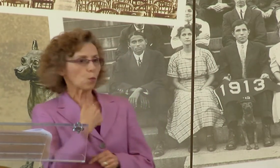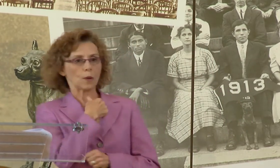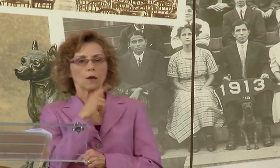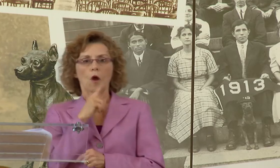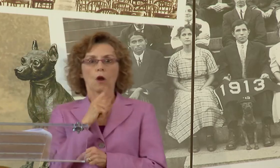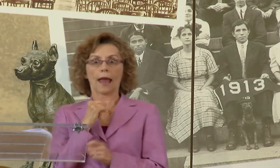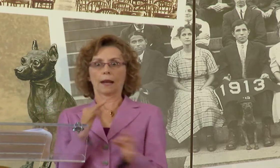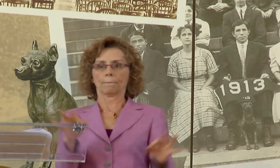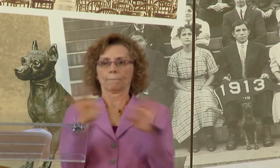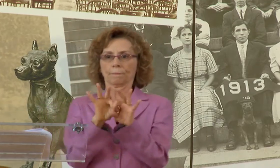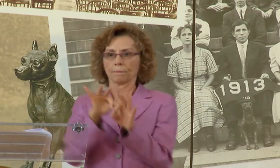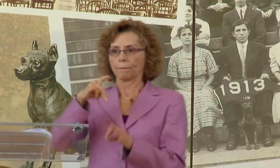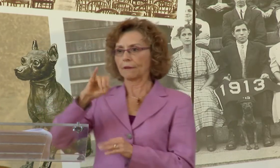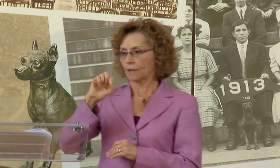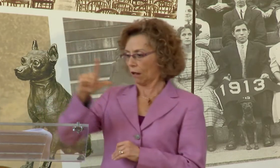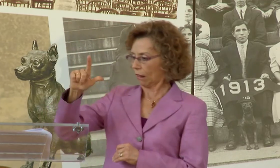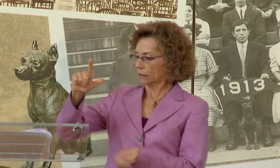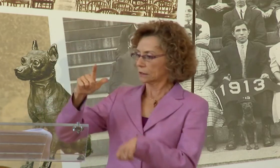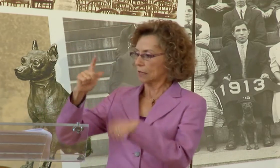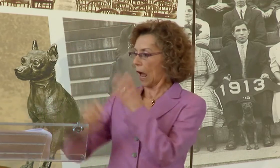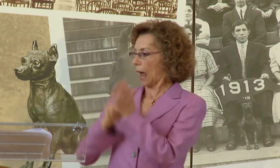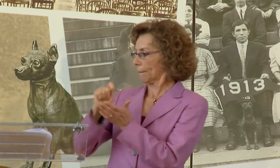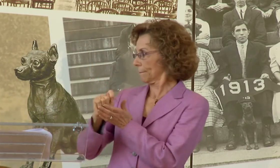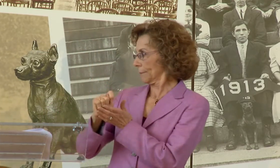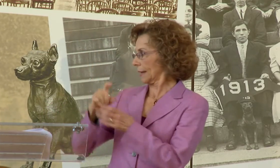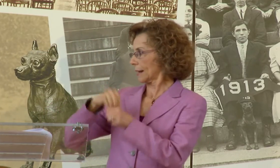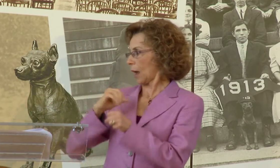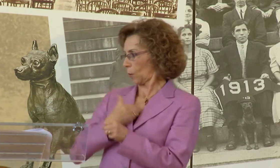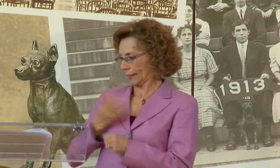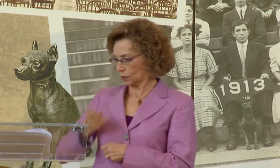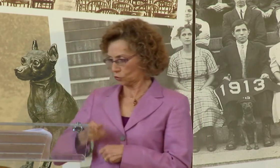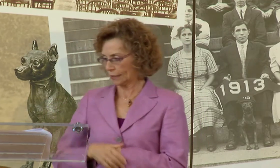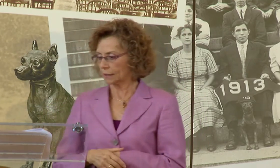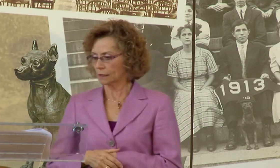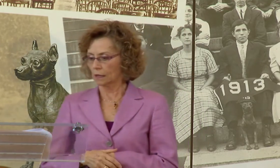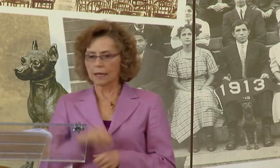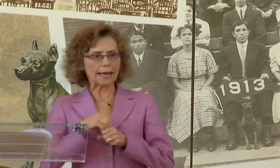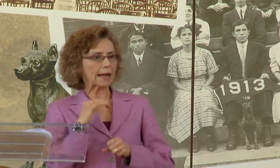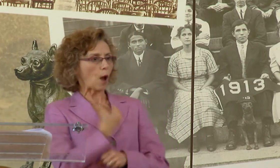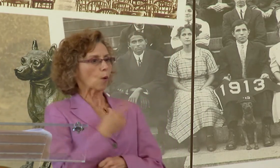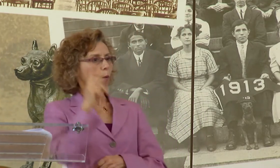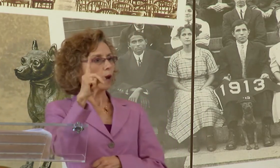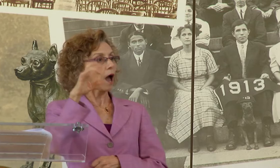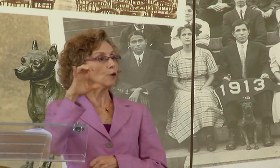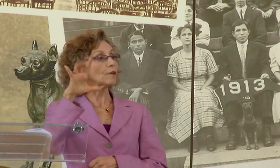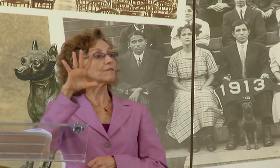INNOVATIONS WITH OUR DEAF COMMUNITY. THIS IS A VERY PIVOTAL TIME IN OUR HISTORY.